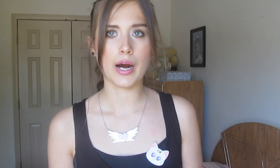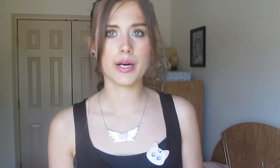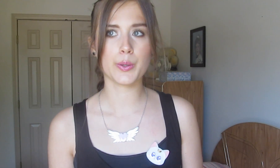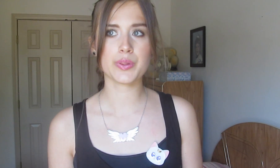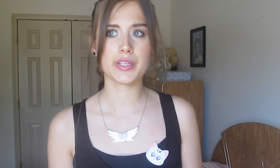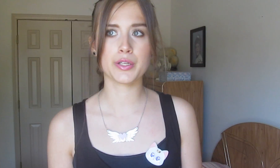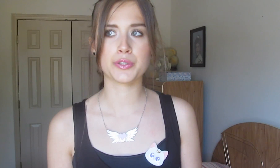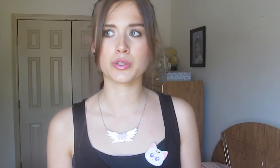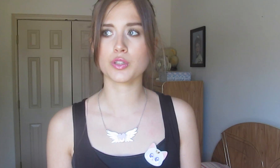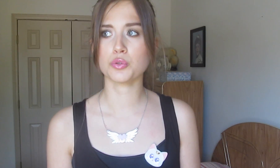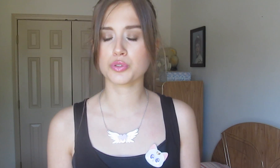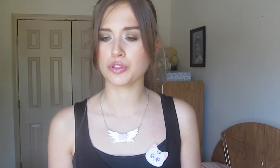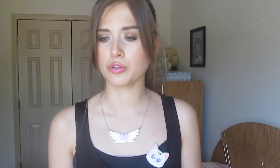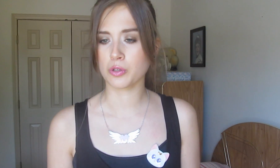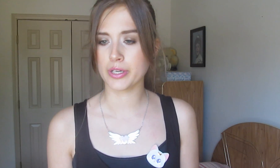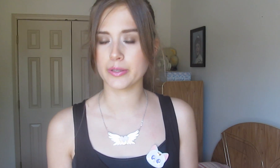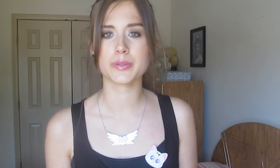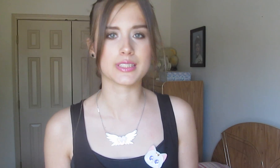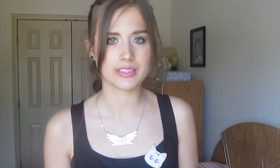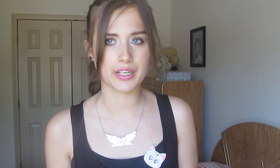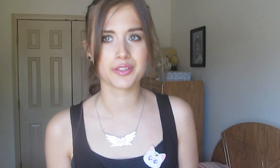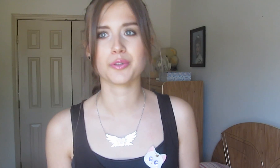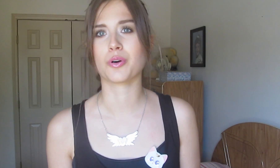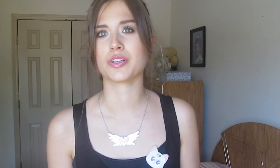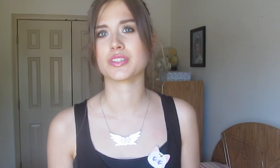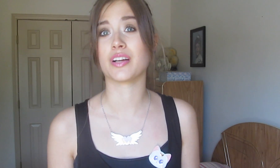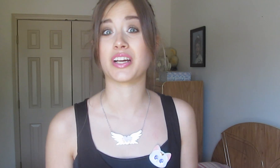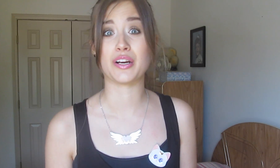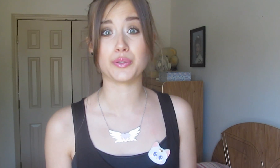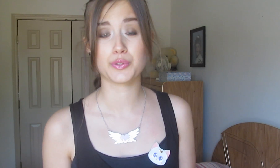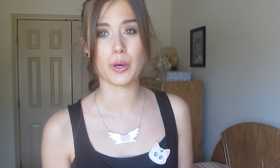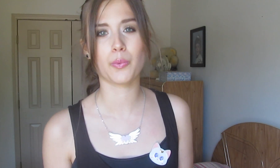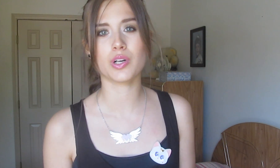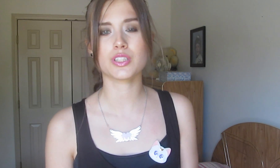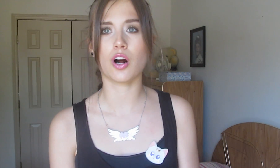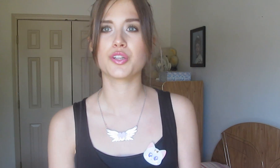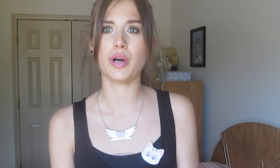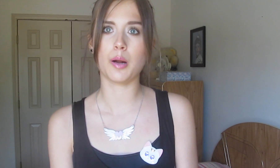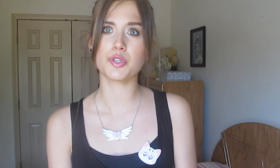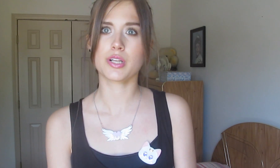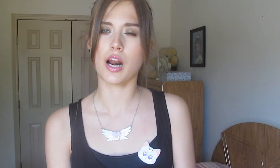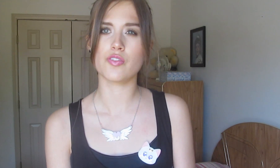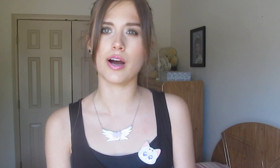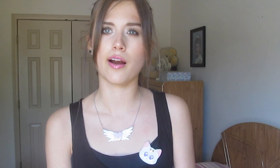I don’t think you’re a loser or I don’t dislike you or it’s not that I don’t want to talk to you, I’m just kinda like -